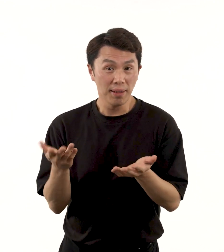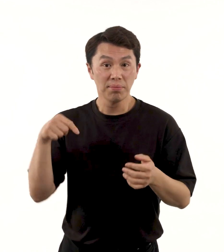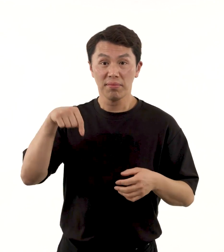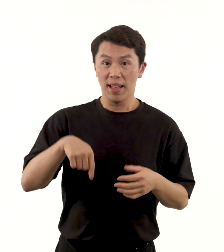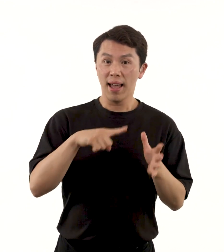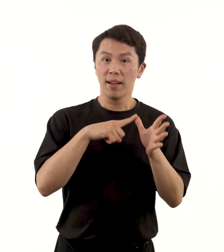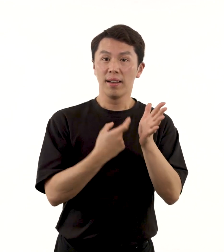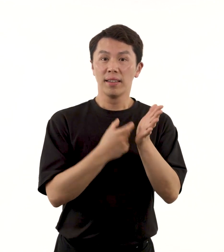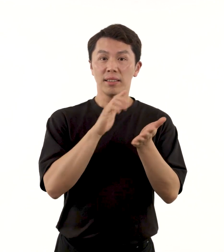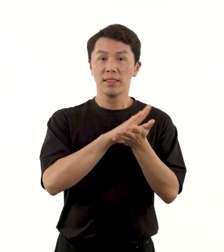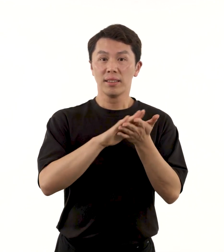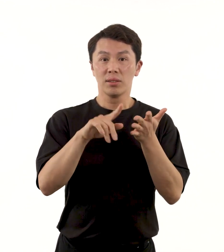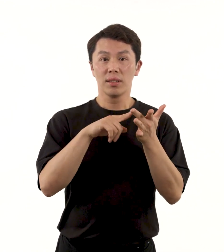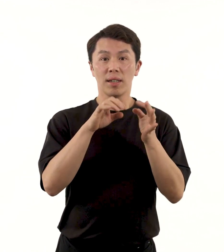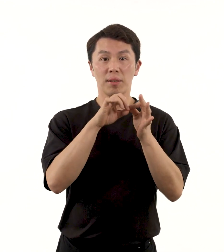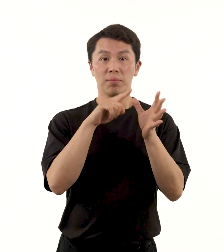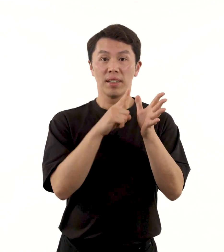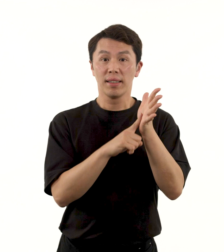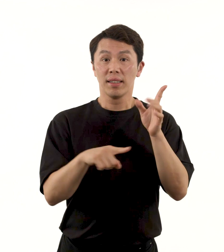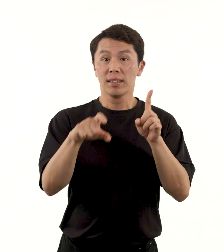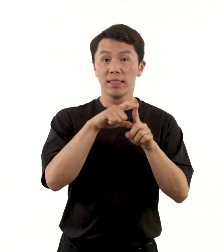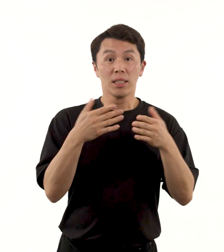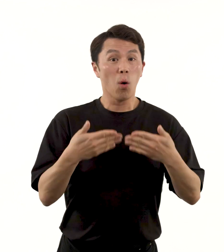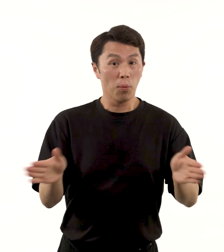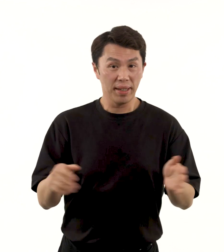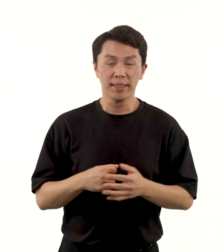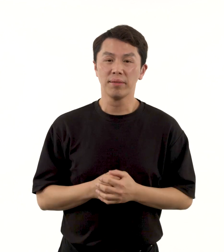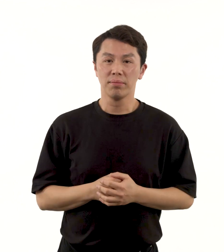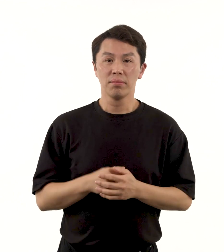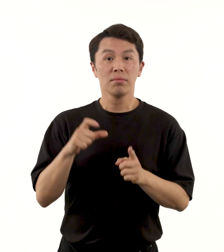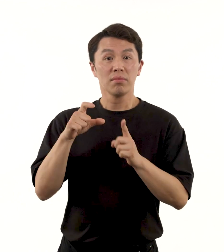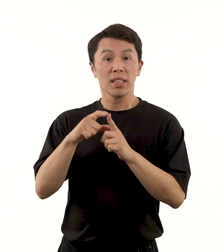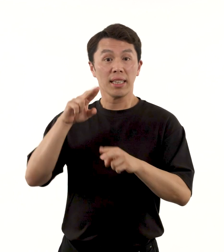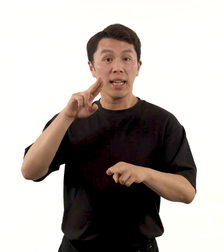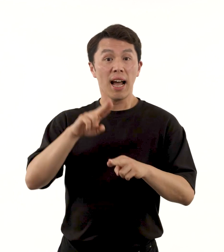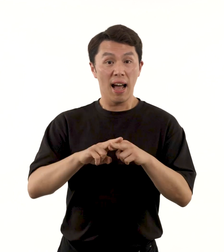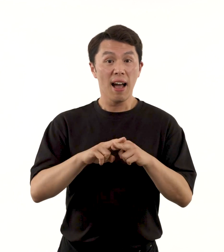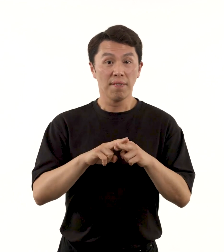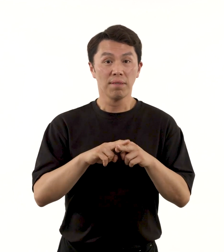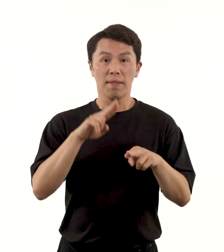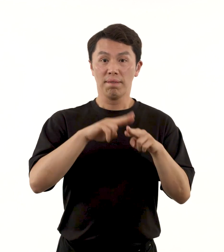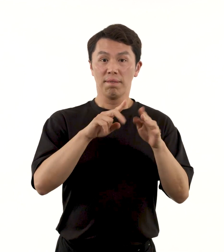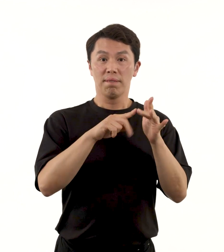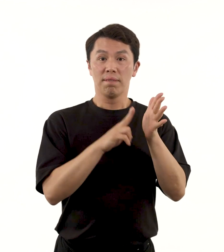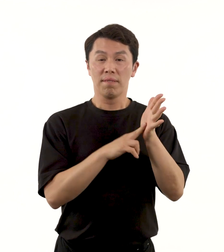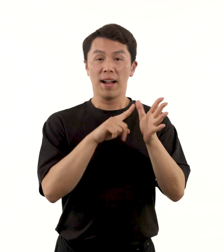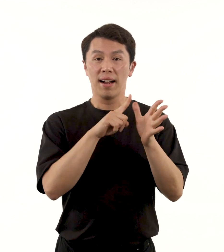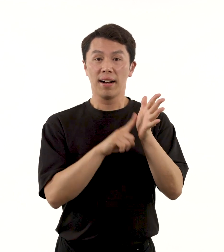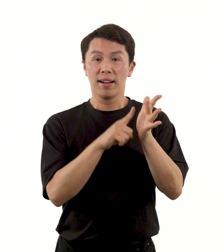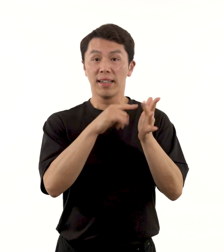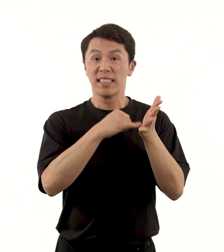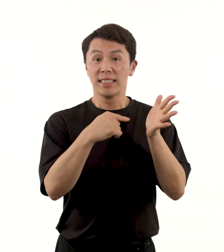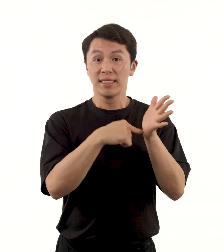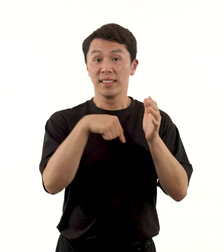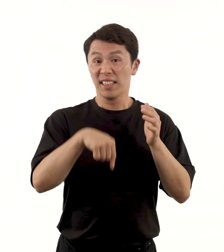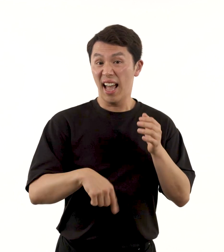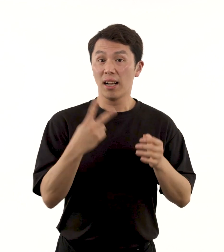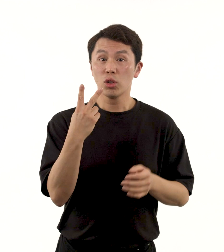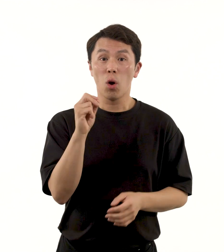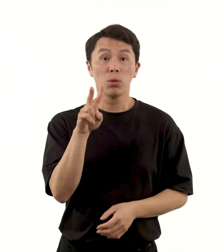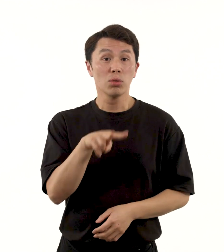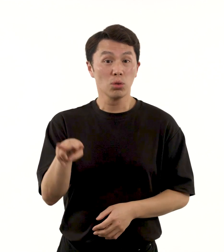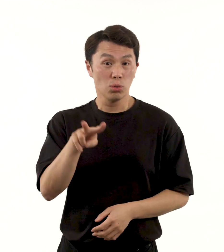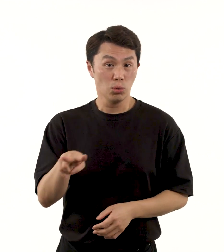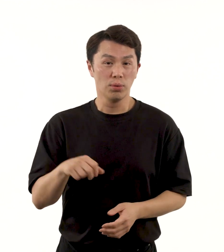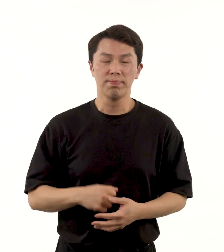the opening of the 2022 Archibald Prize, in which Fenoglio was a finalist.